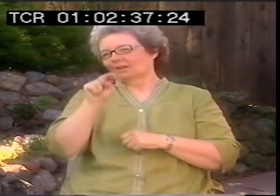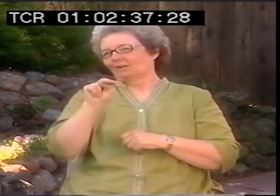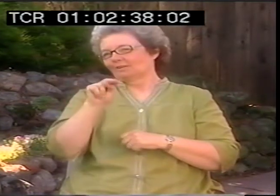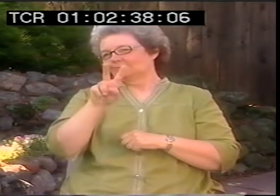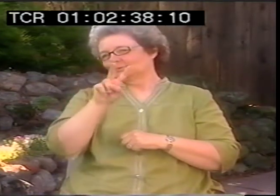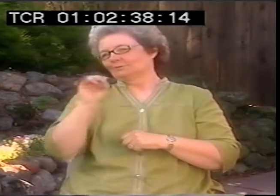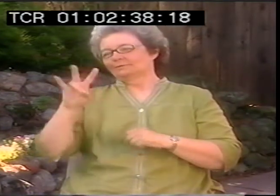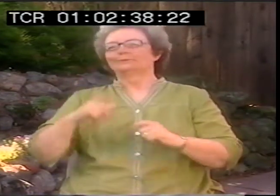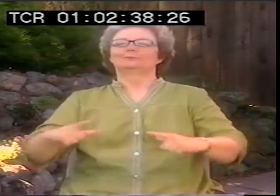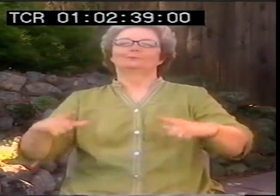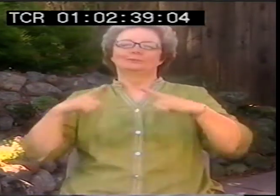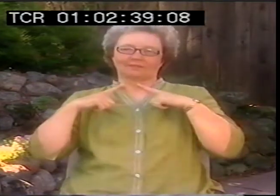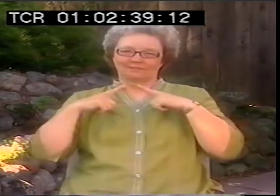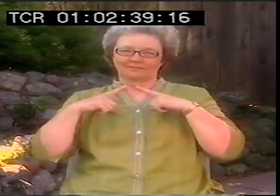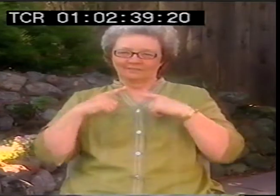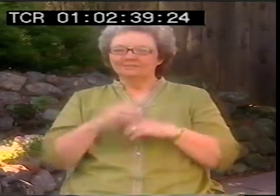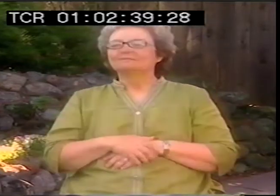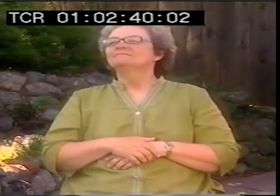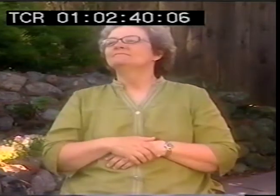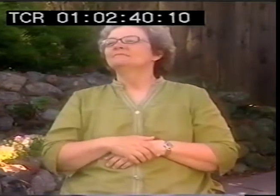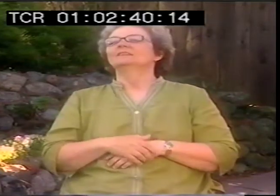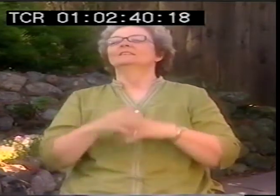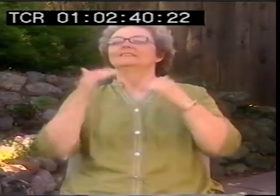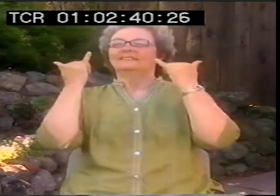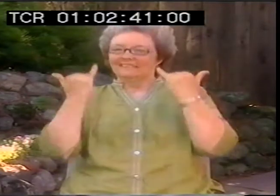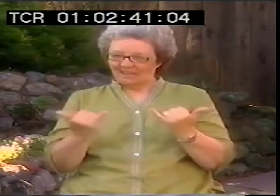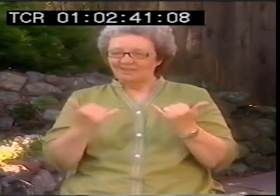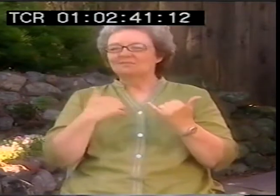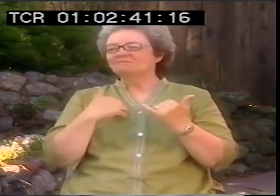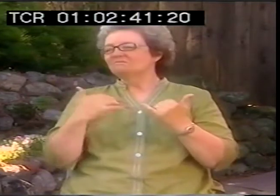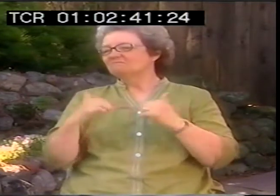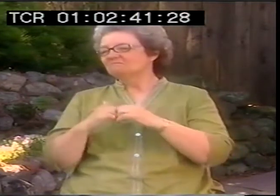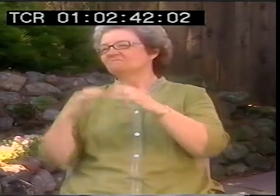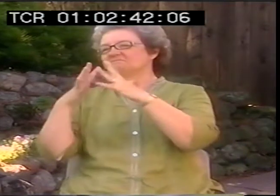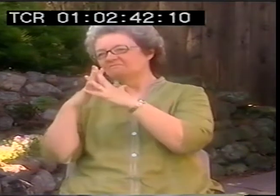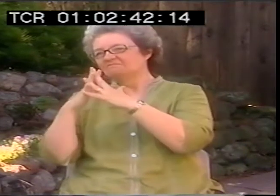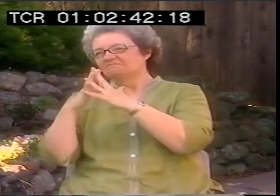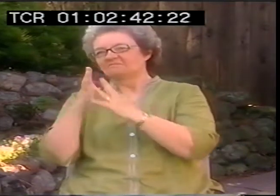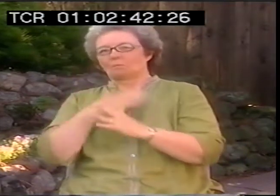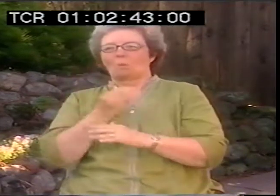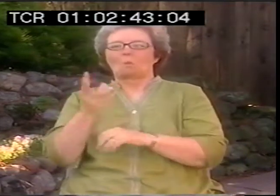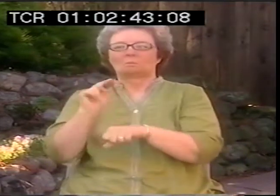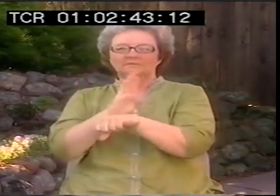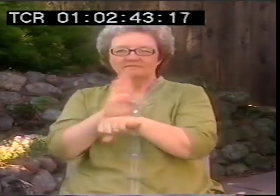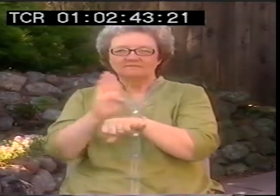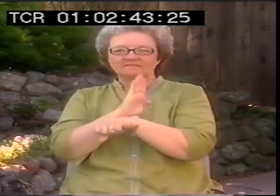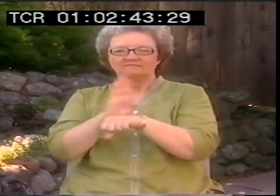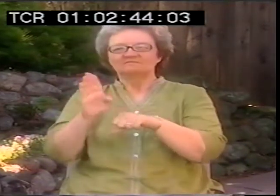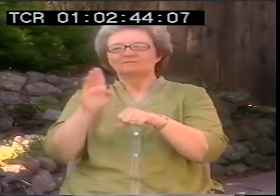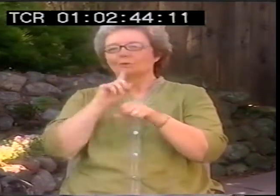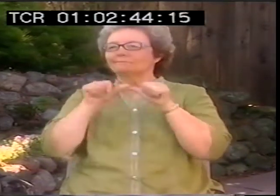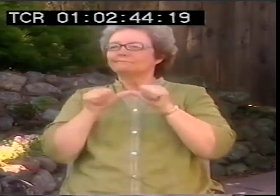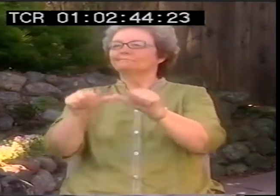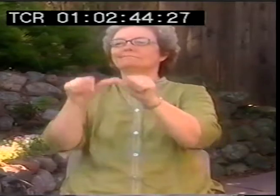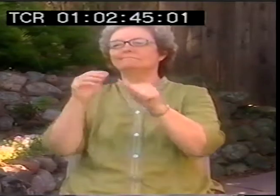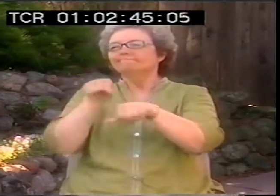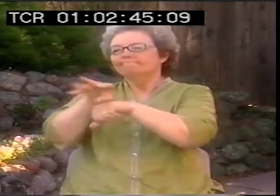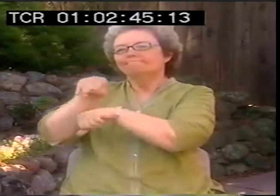Just recently in June of 2007, I retired. And now I've established my own business.